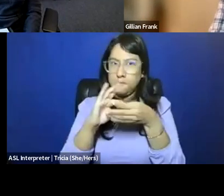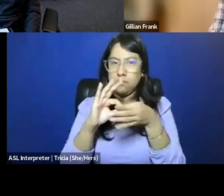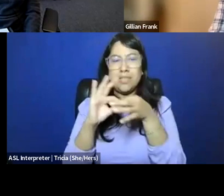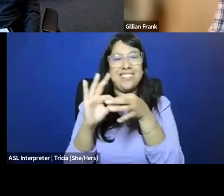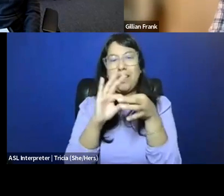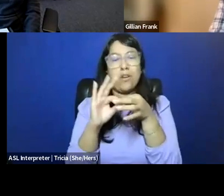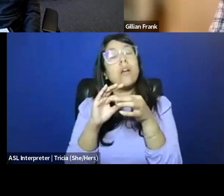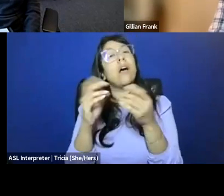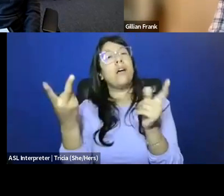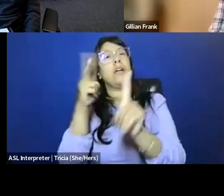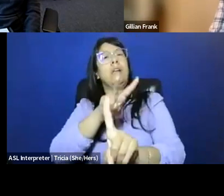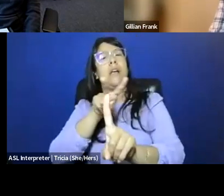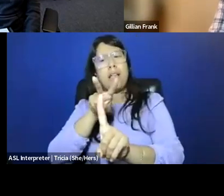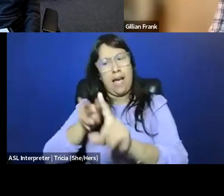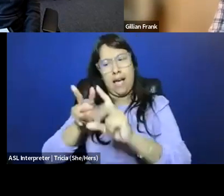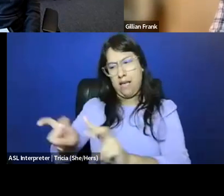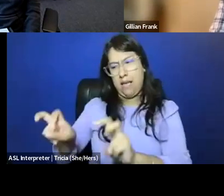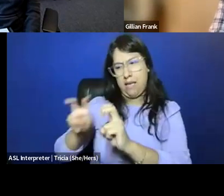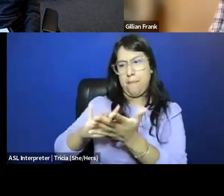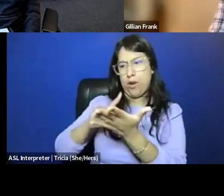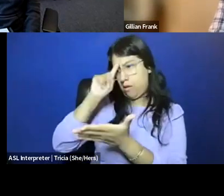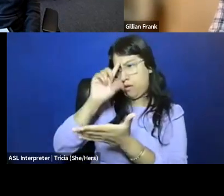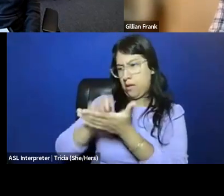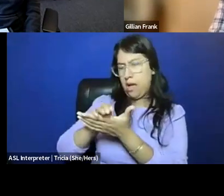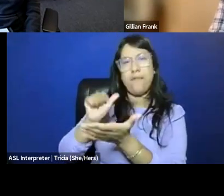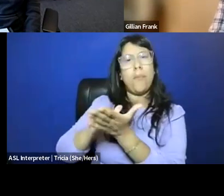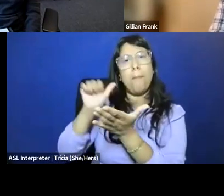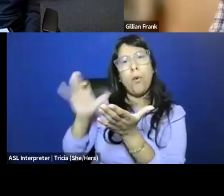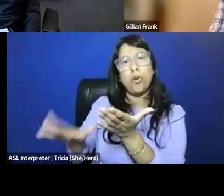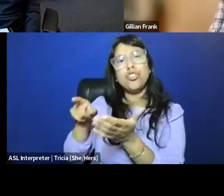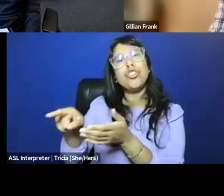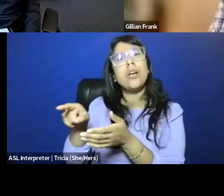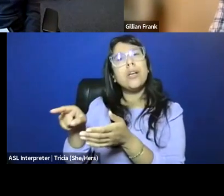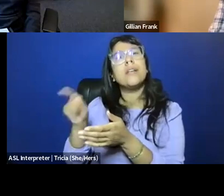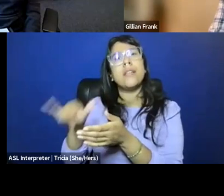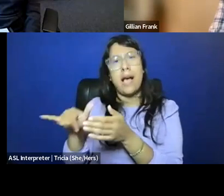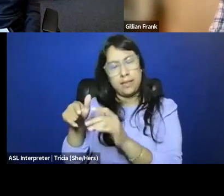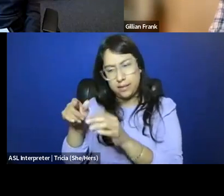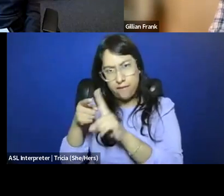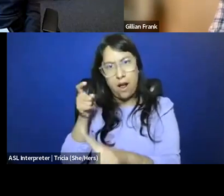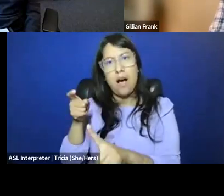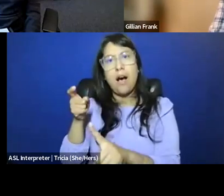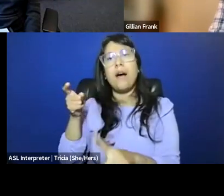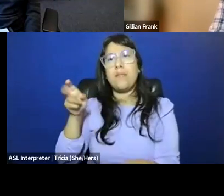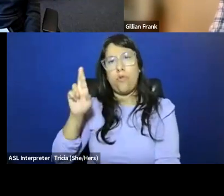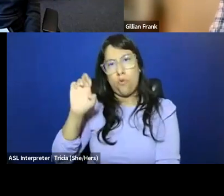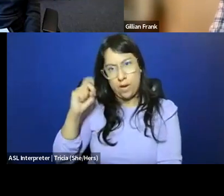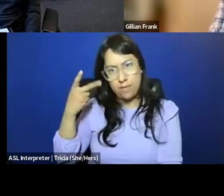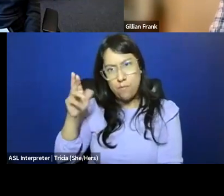so the medicalization of abortion, that version, right? As sort of segmented from a reproductive justice framework,